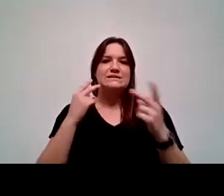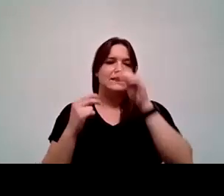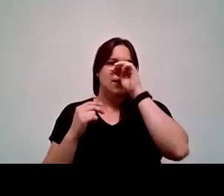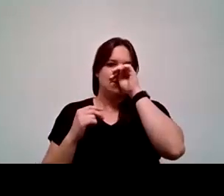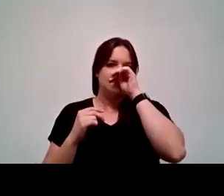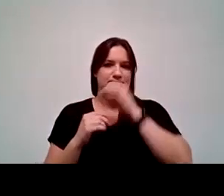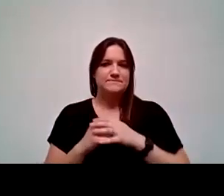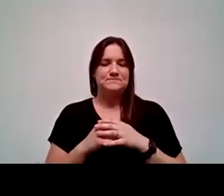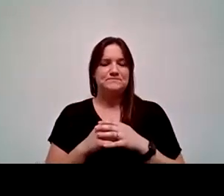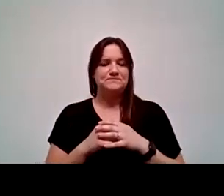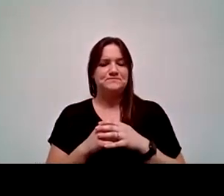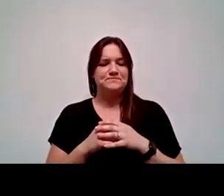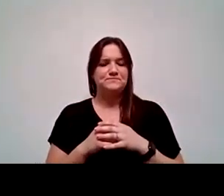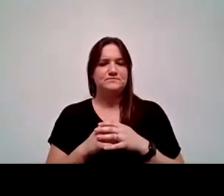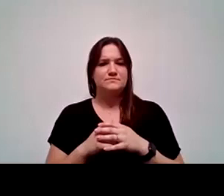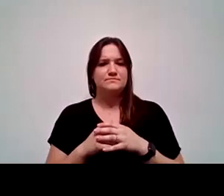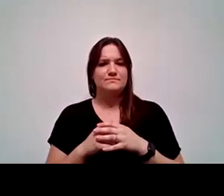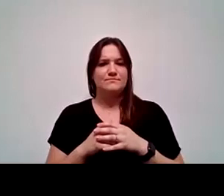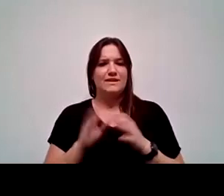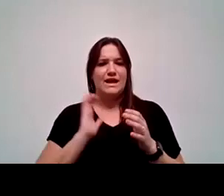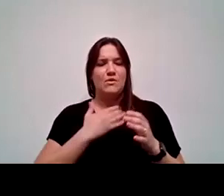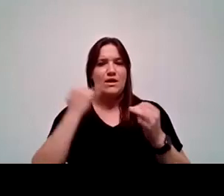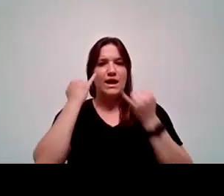engaging and innovative ideas within our future.